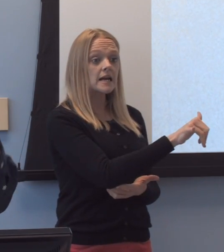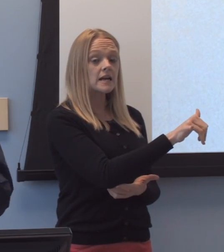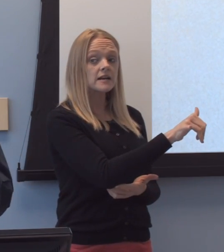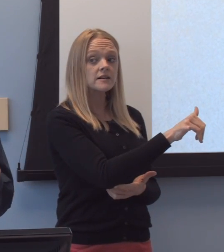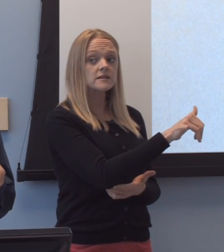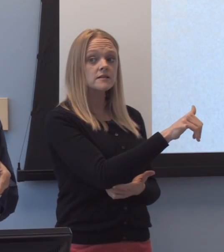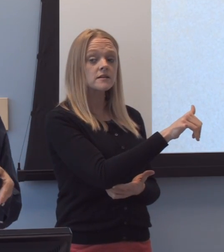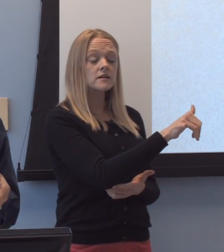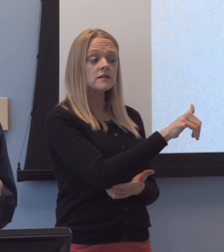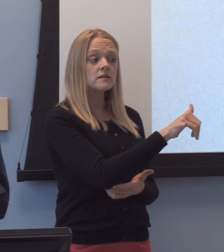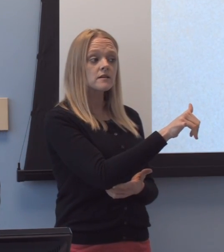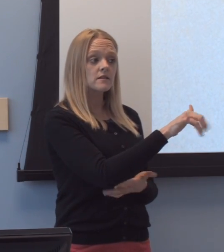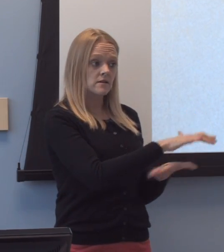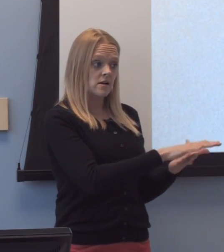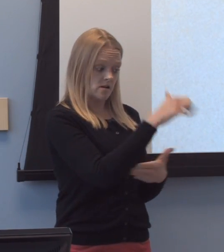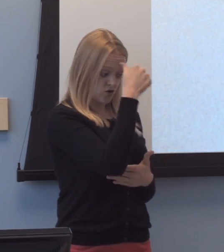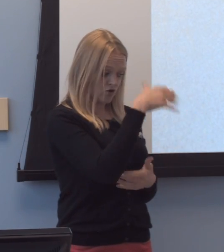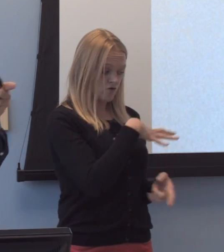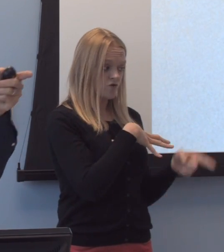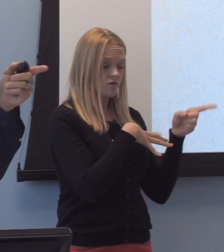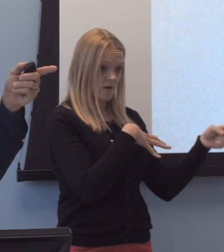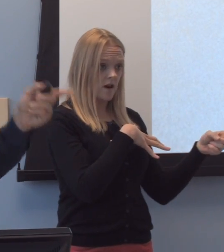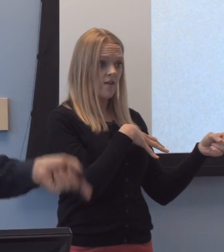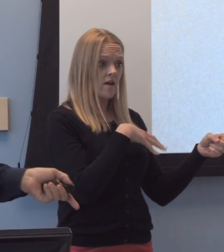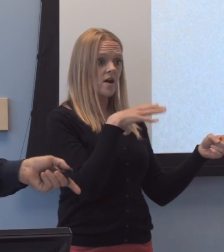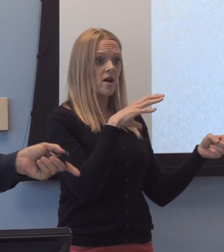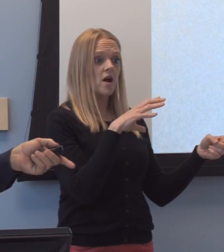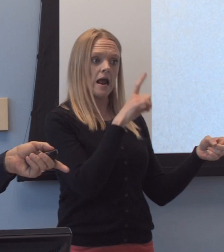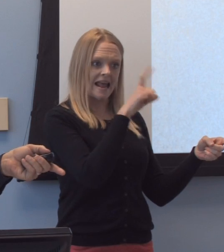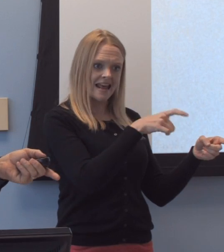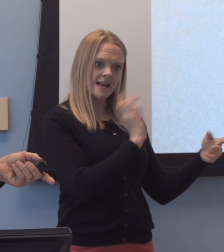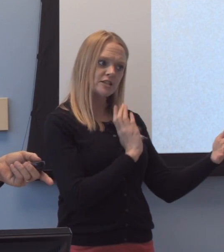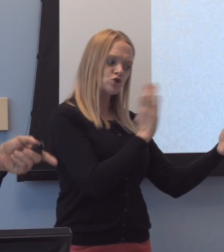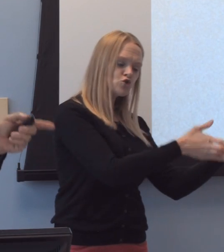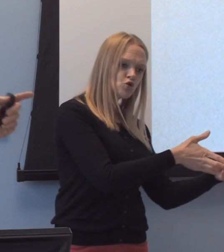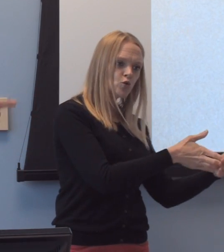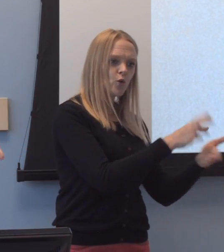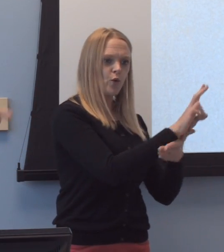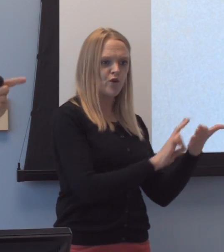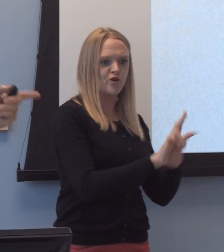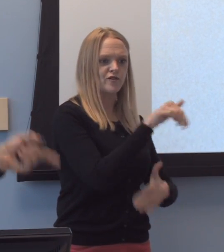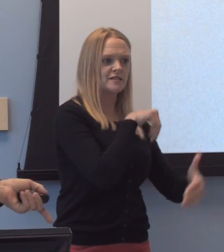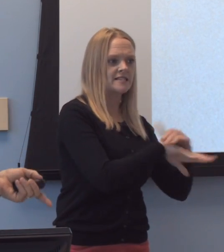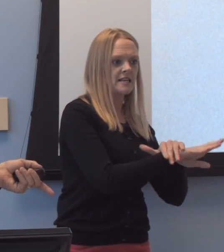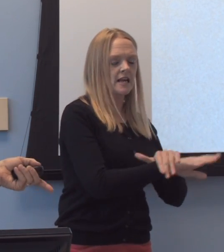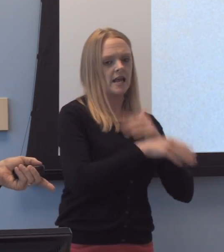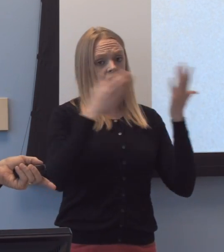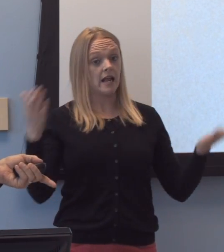i-i-they-a gentleman there, eh, Ed Roberts had to sue the university to get in. Here, in fi-uh-uh,